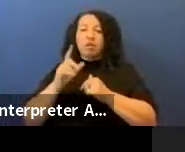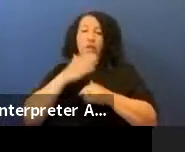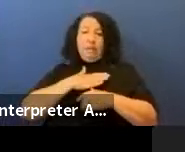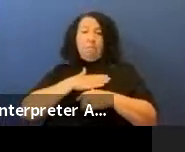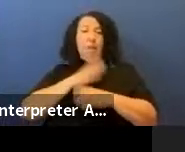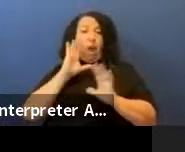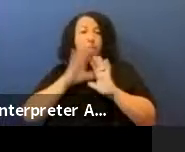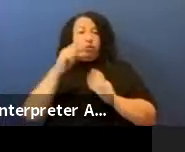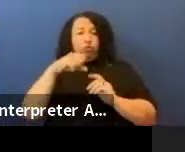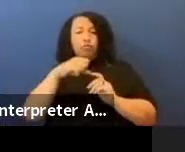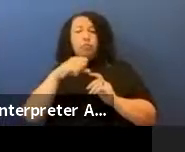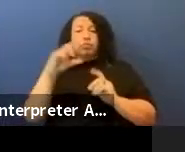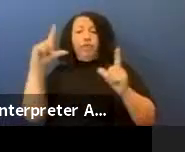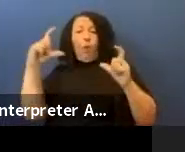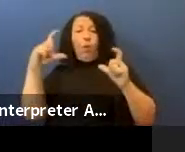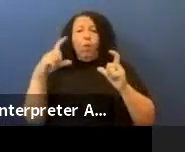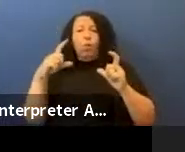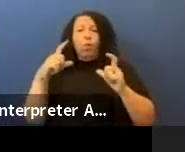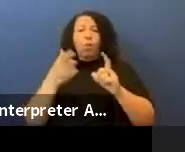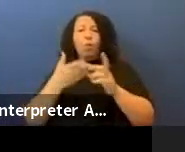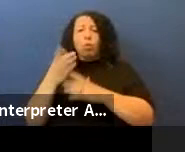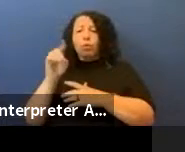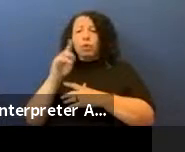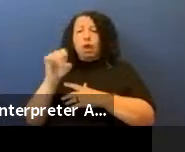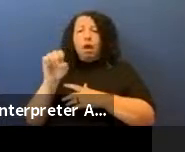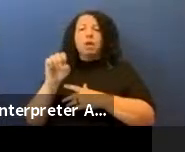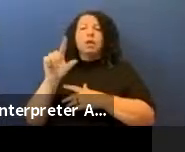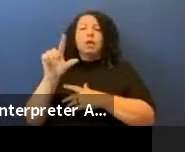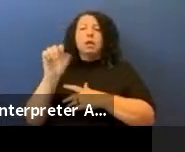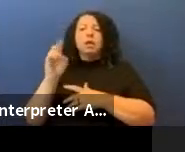a photographer from my tribe and the collage then was